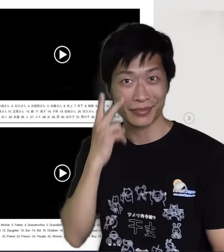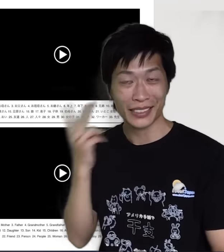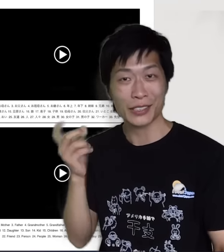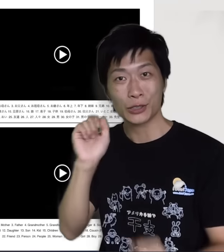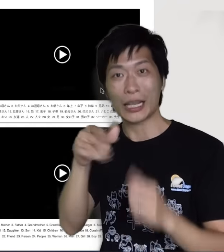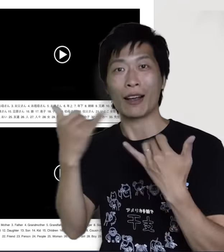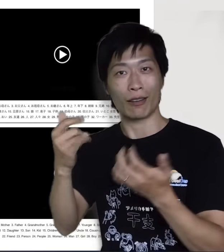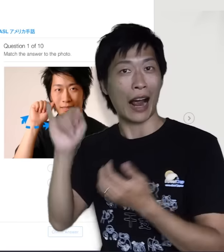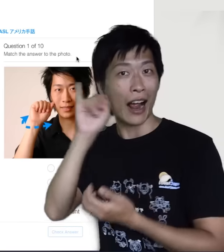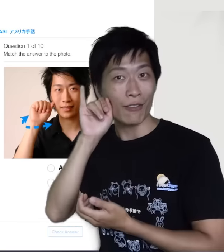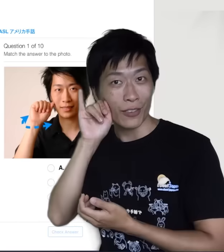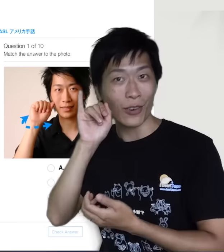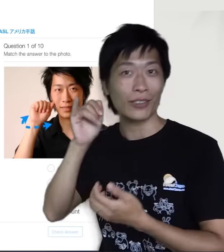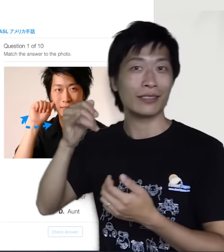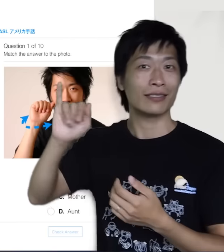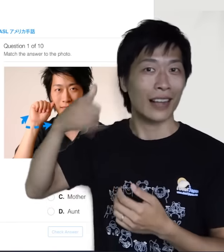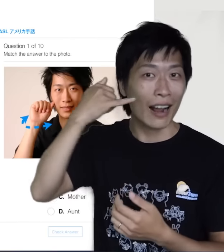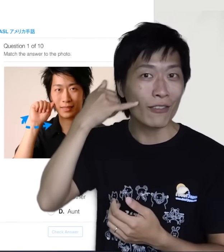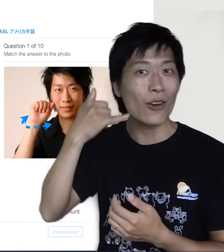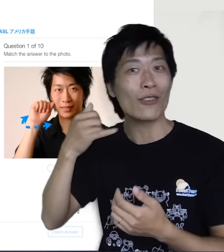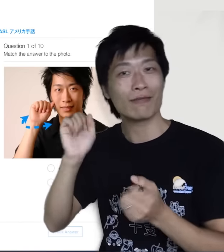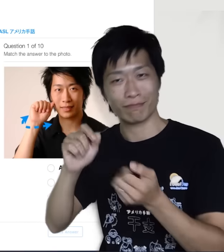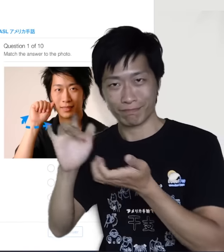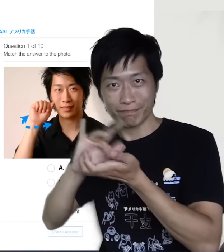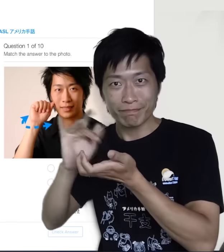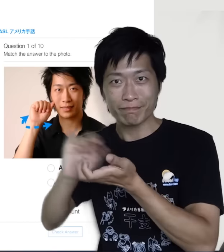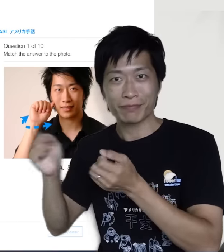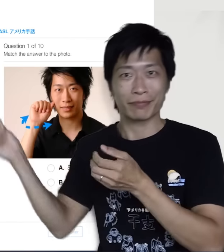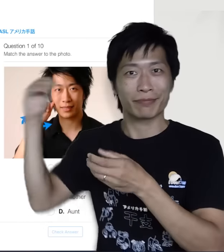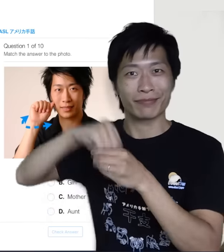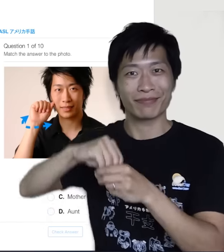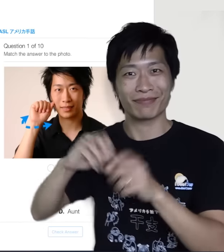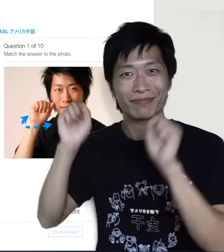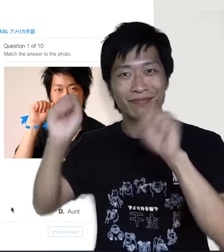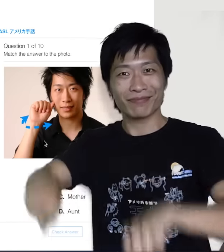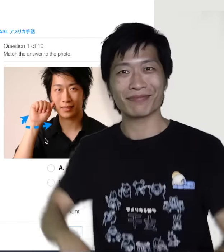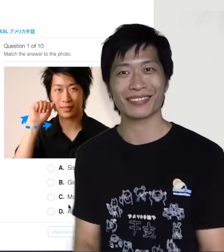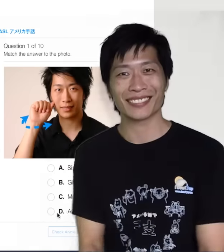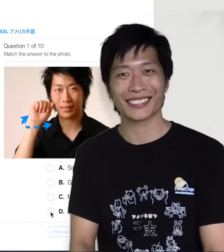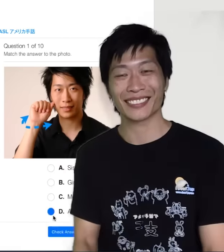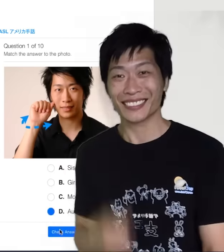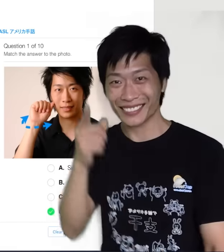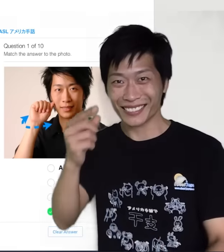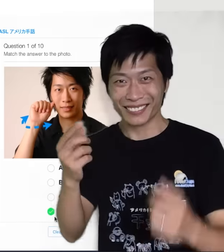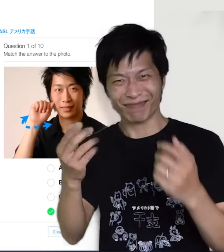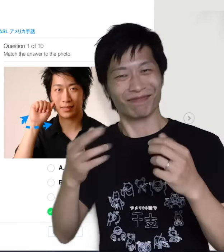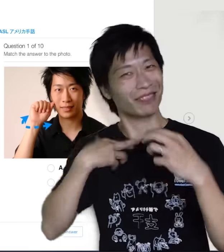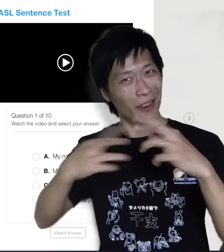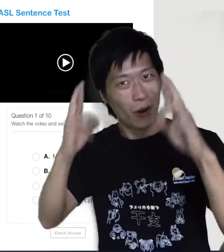You can easily view it on your iPhone. iPhoneから勉強しやすい。